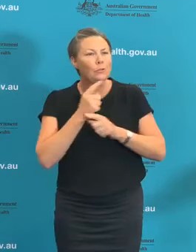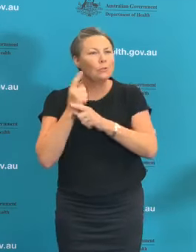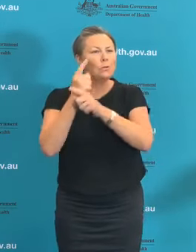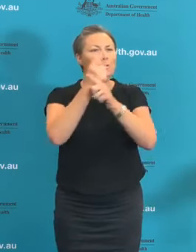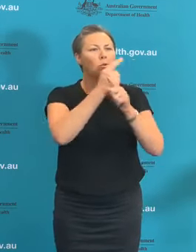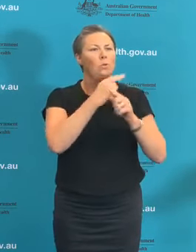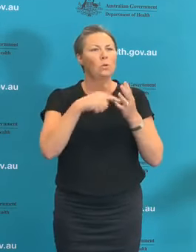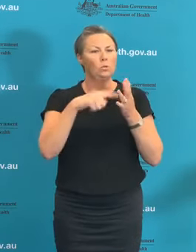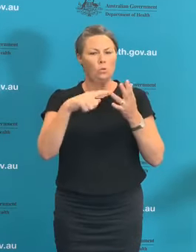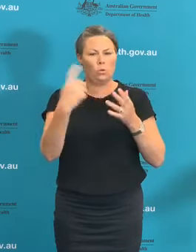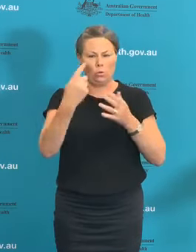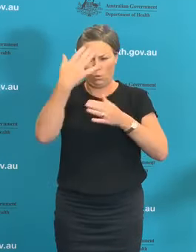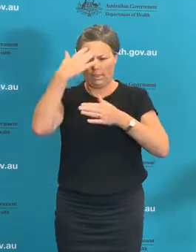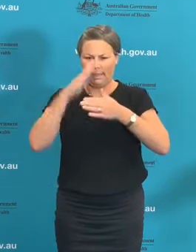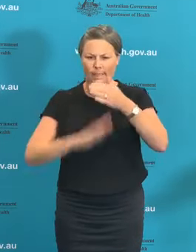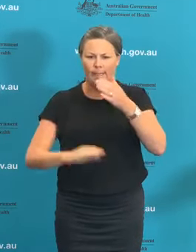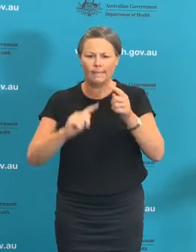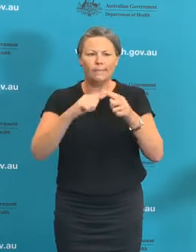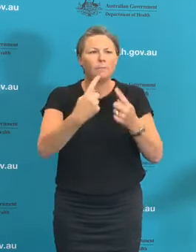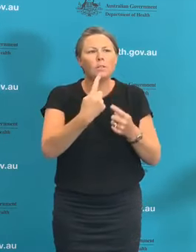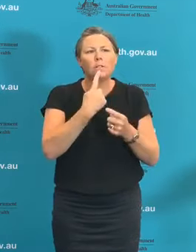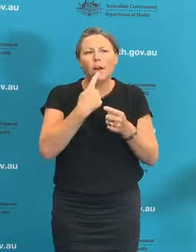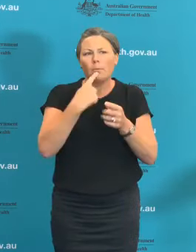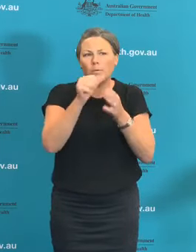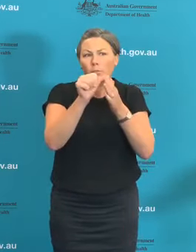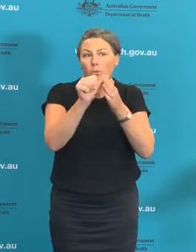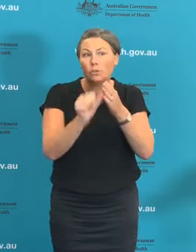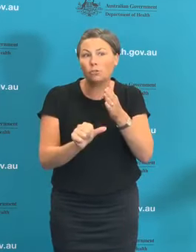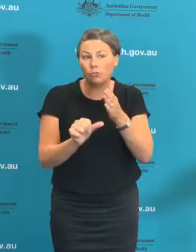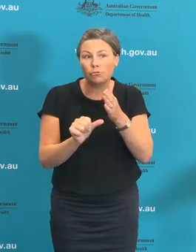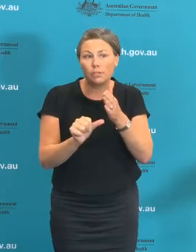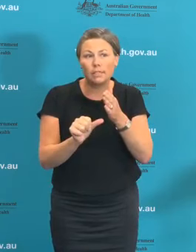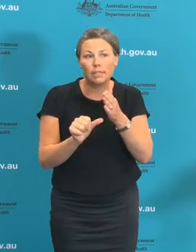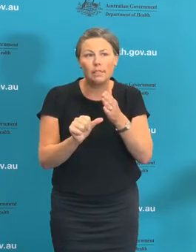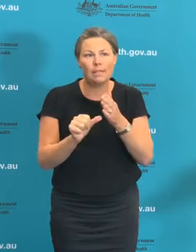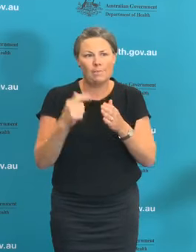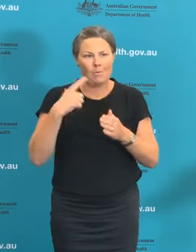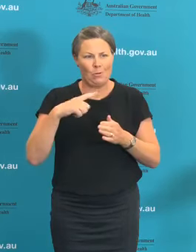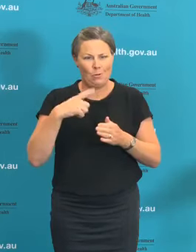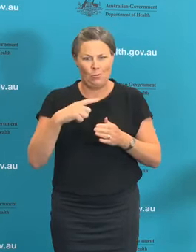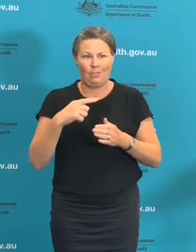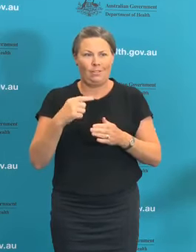subspecialty heads in association and collaboration with the President of the